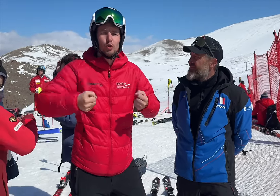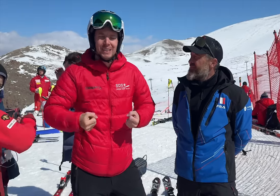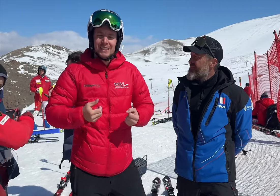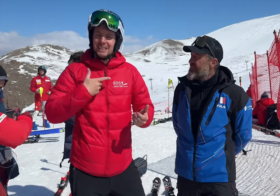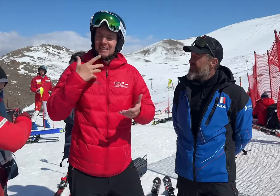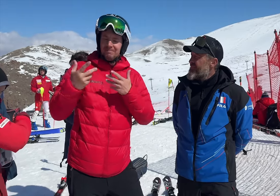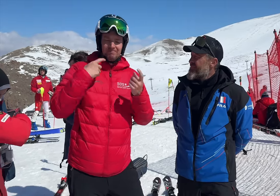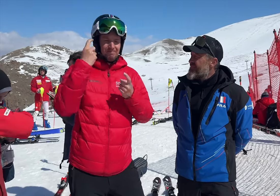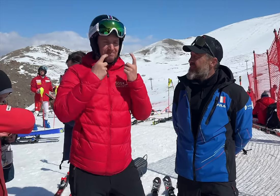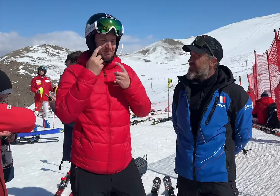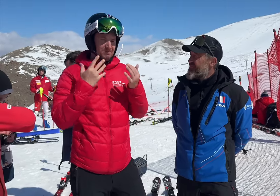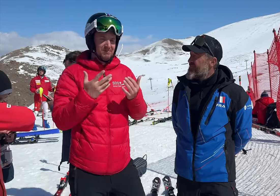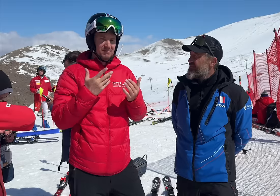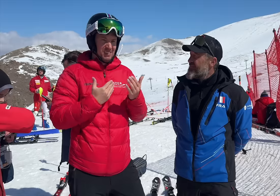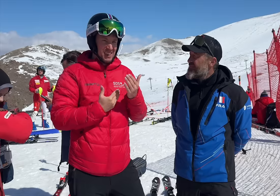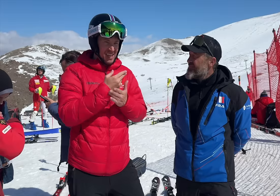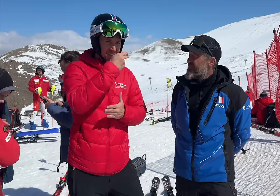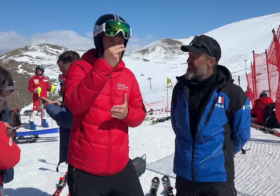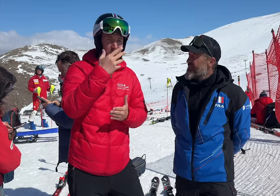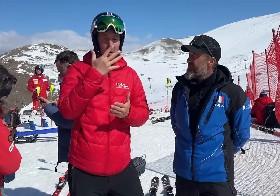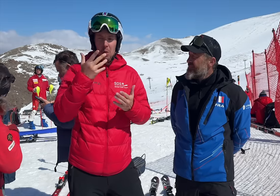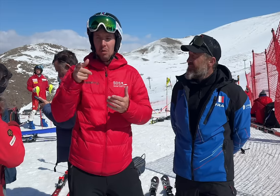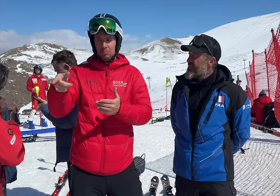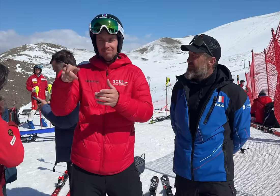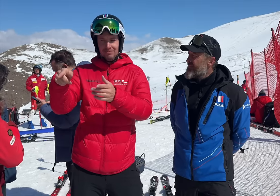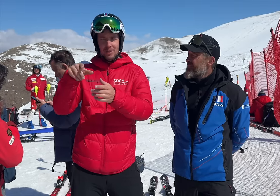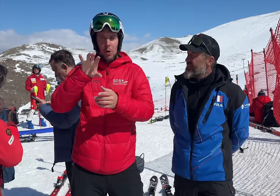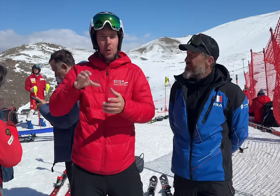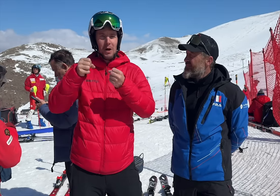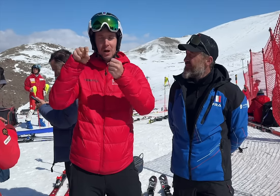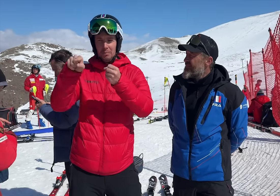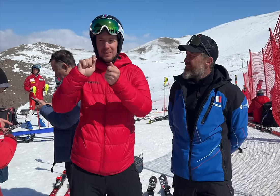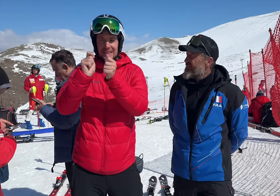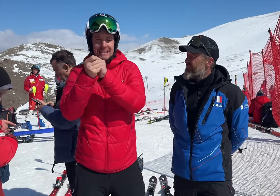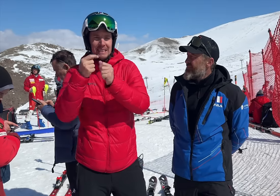We felt it was important for their future. We had to make some decisions whether to rename that organization or come up with